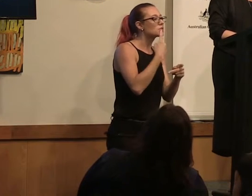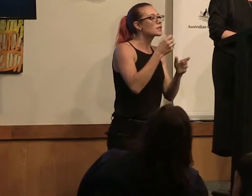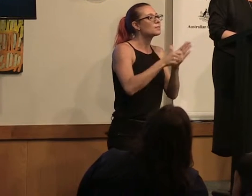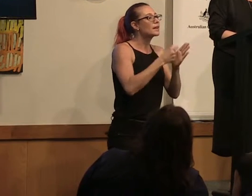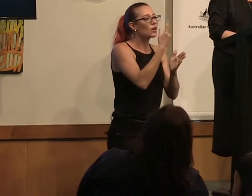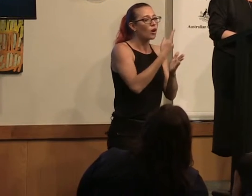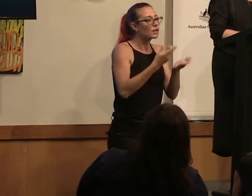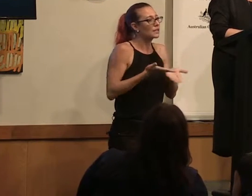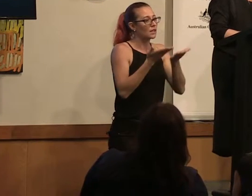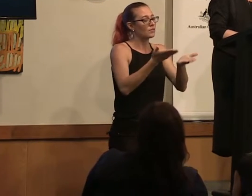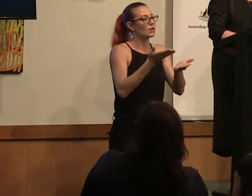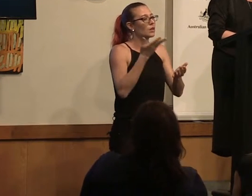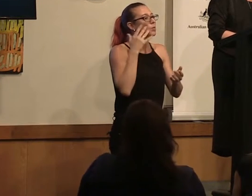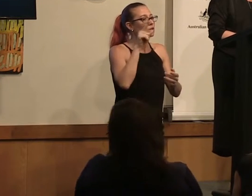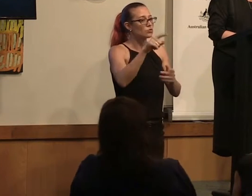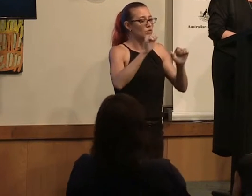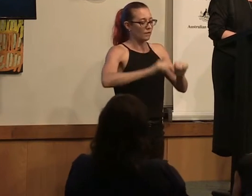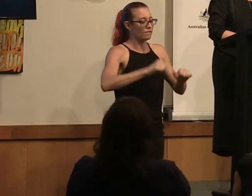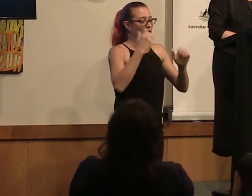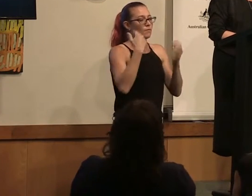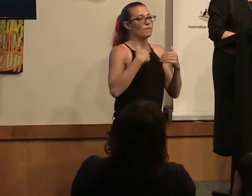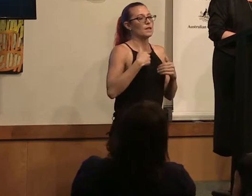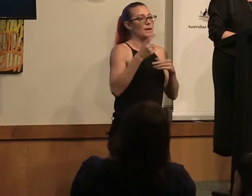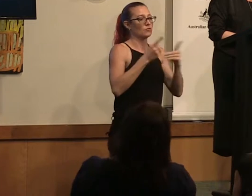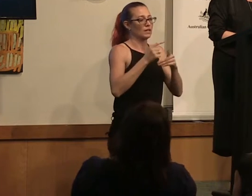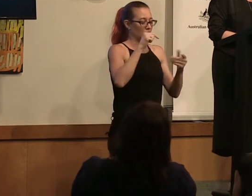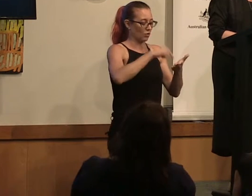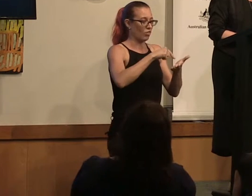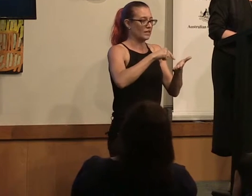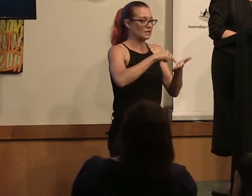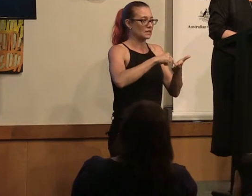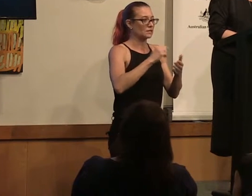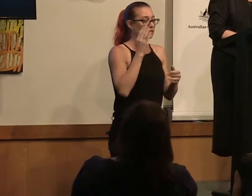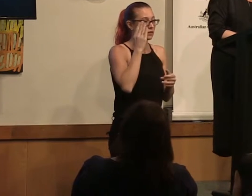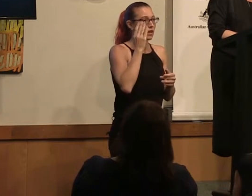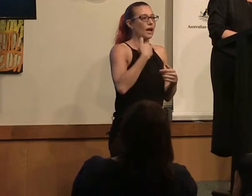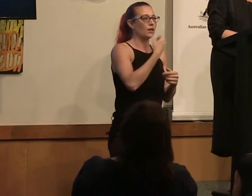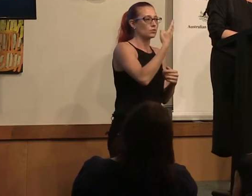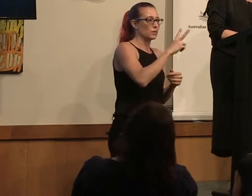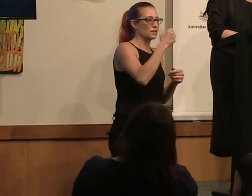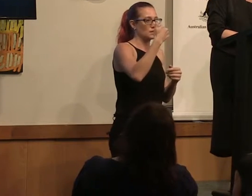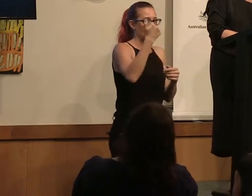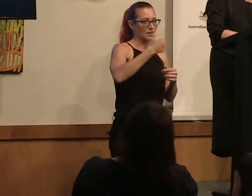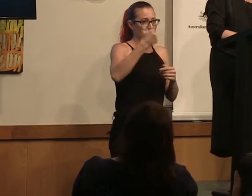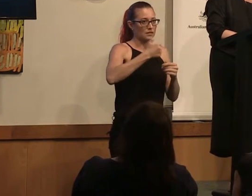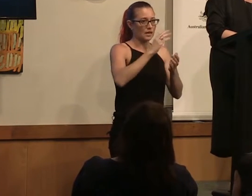be forthcoming when you confirm some female directors on here. Our 2016 emerging filmmakers fund is open to